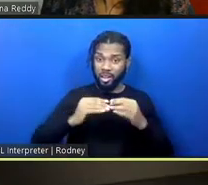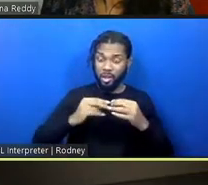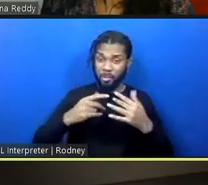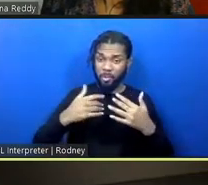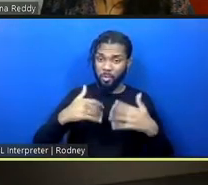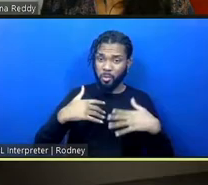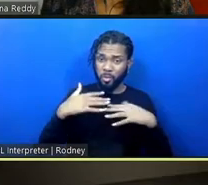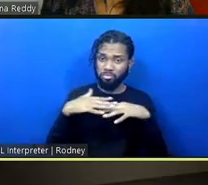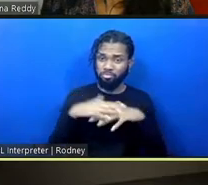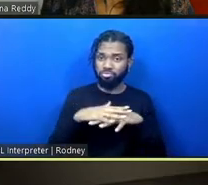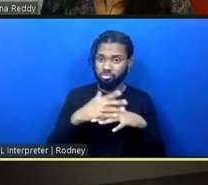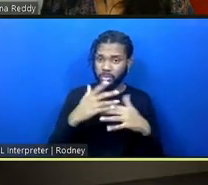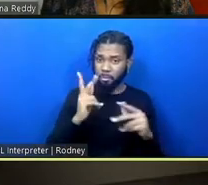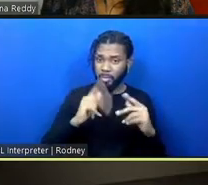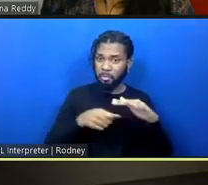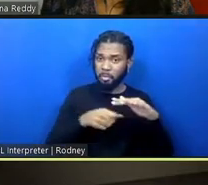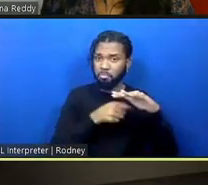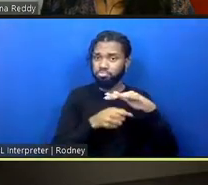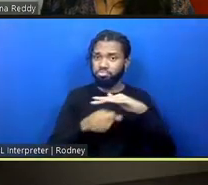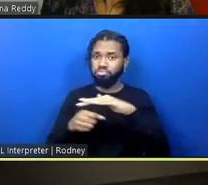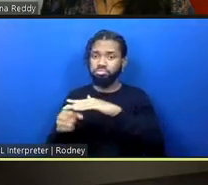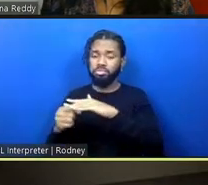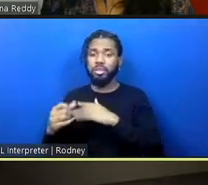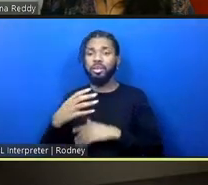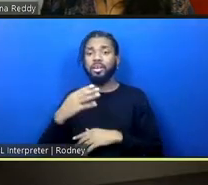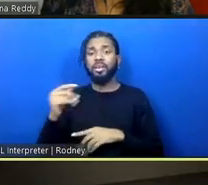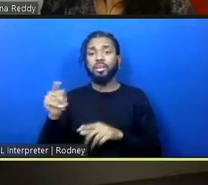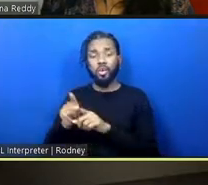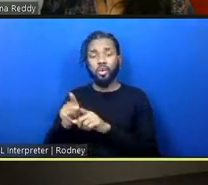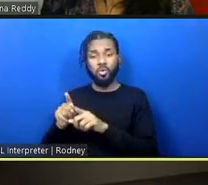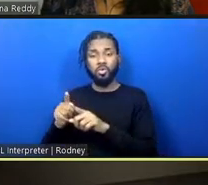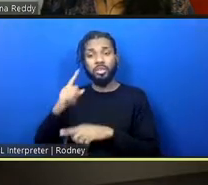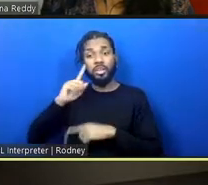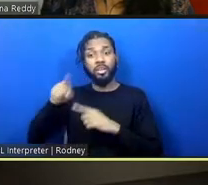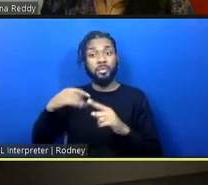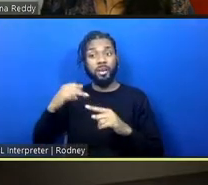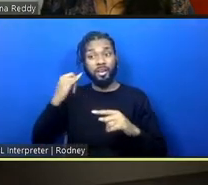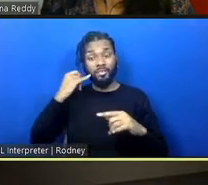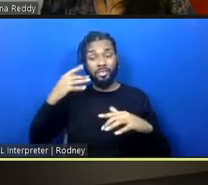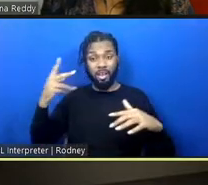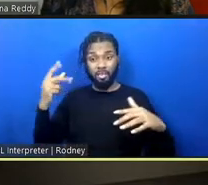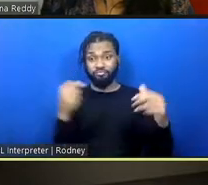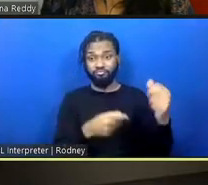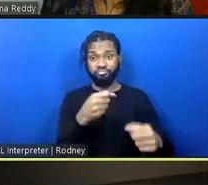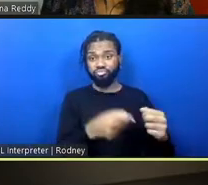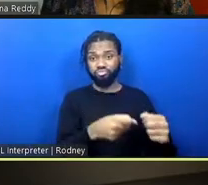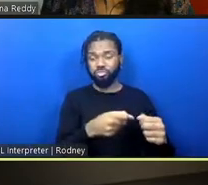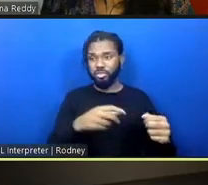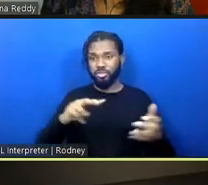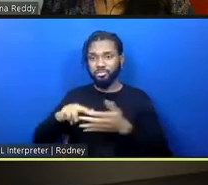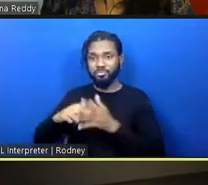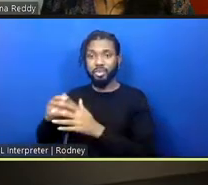incarceration and the subtraction of community members from our neighborhood,